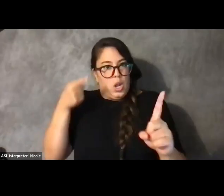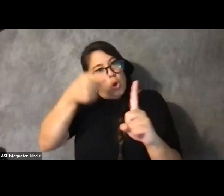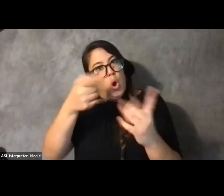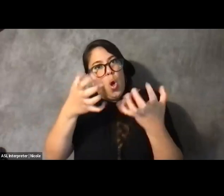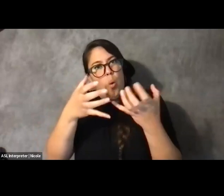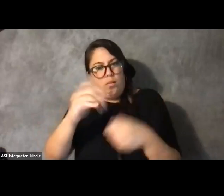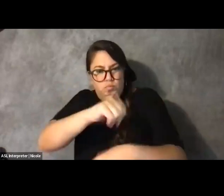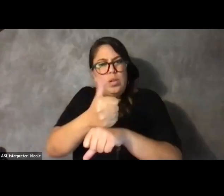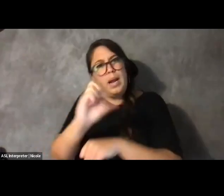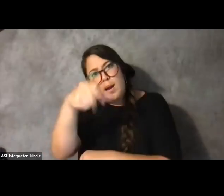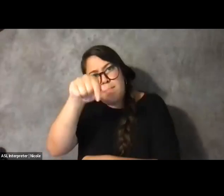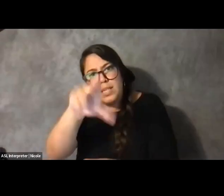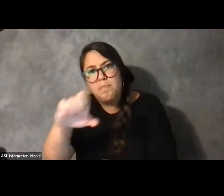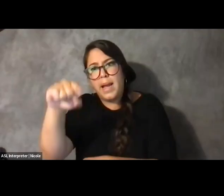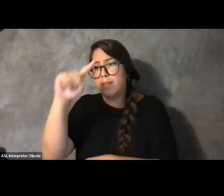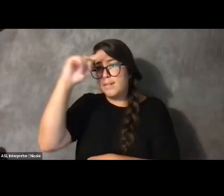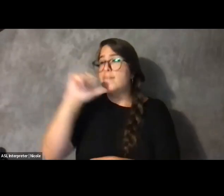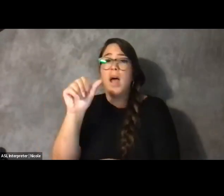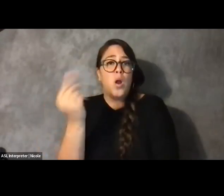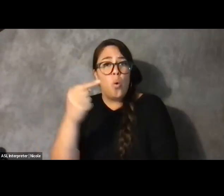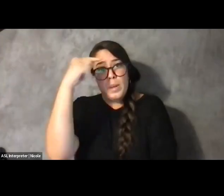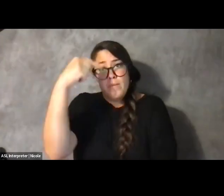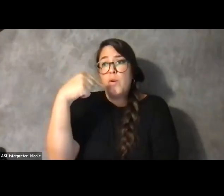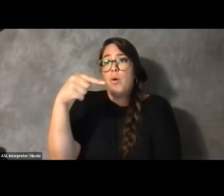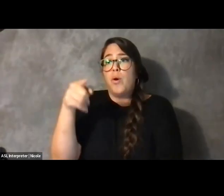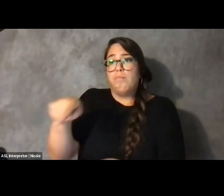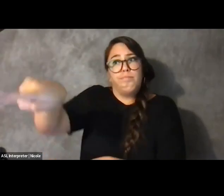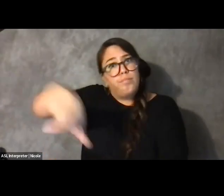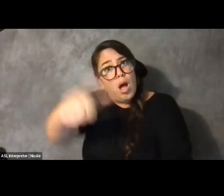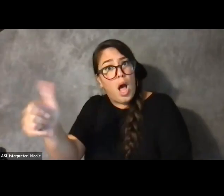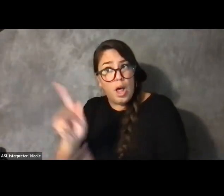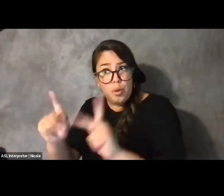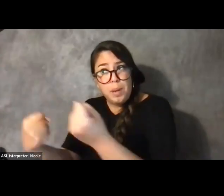It's the space that you wanted to exist when you were denied in, when you first started your advocacy.